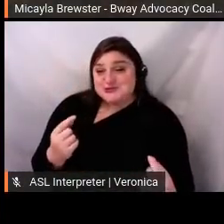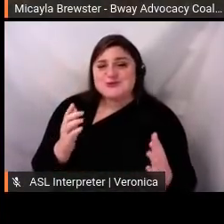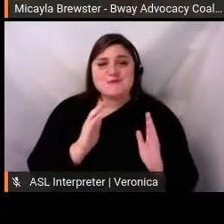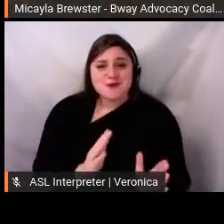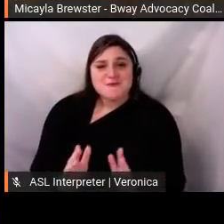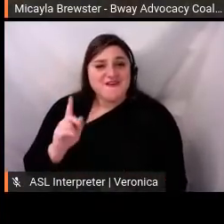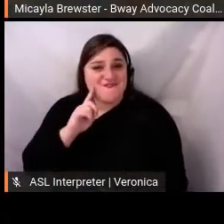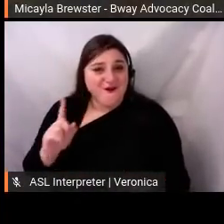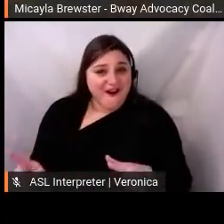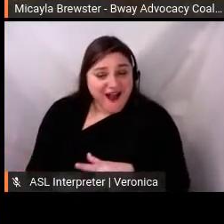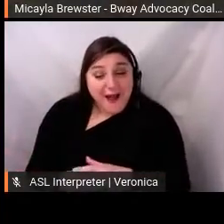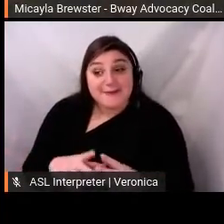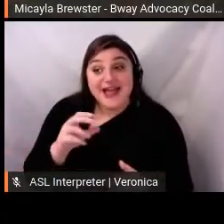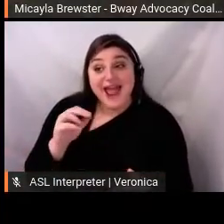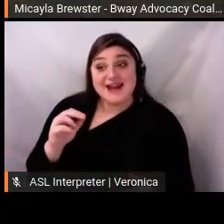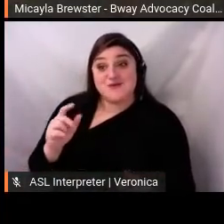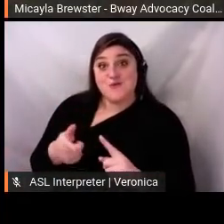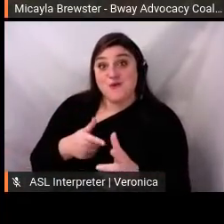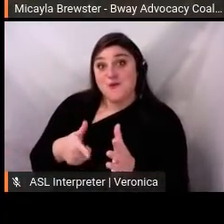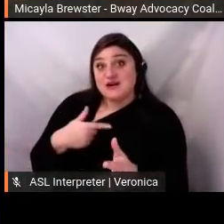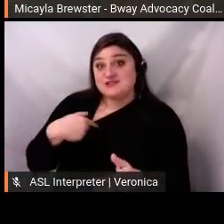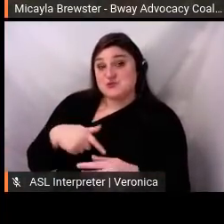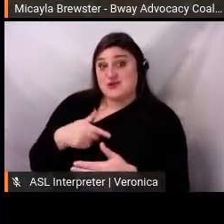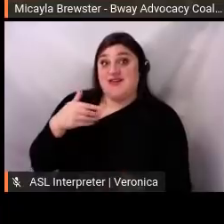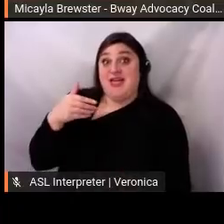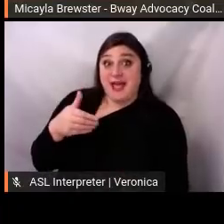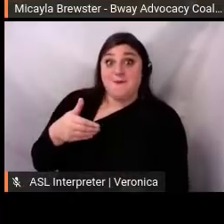approached of the forum, we decided to take it to the next level.